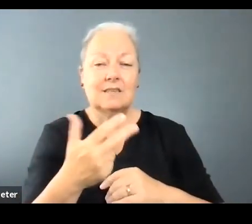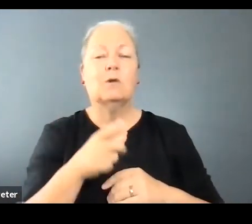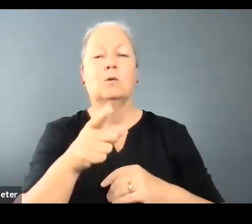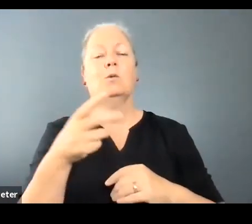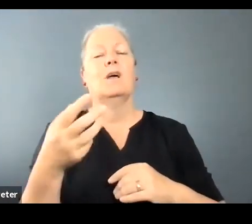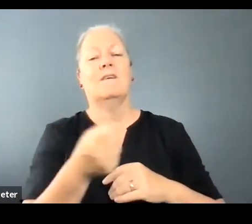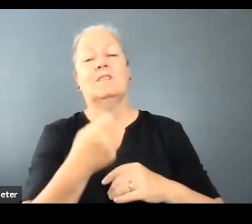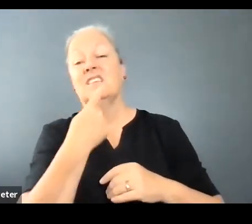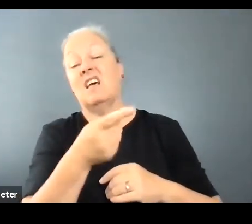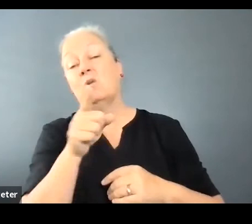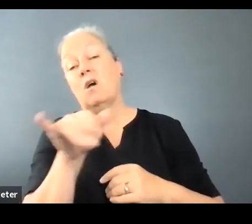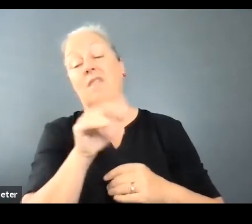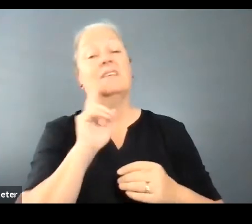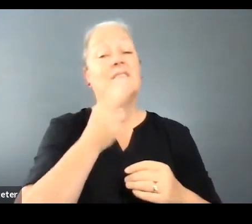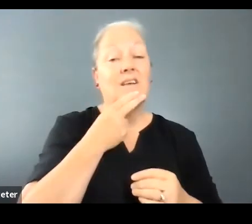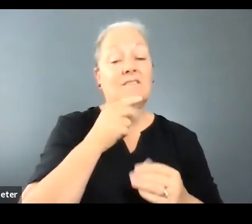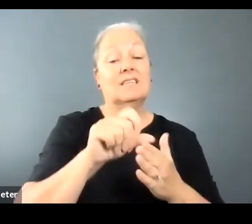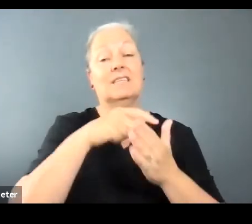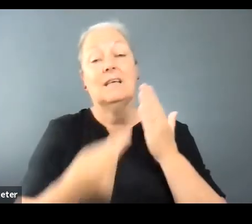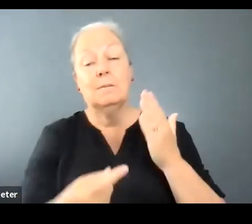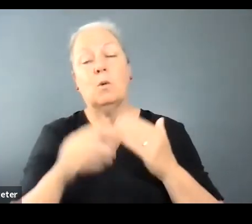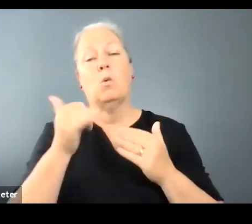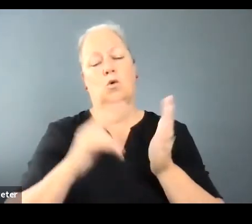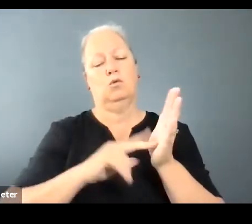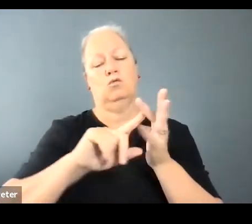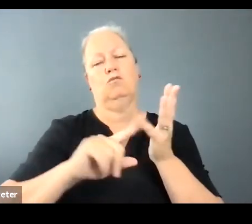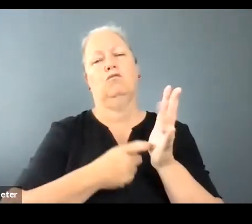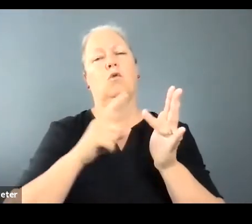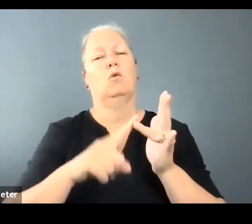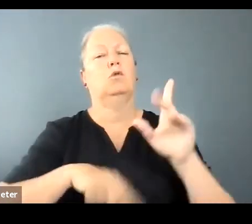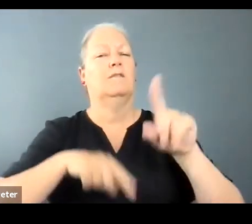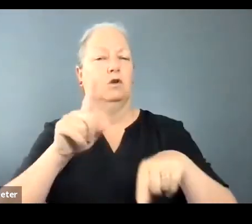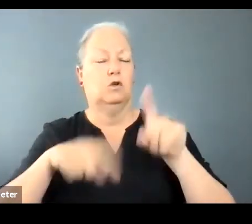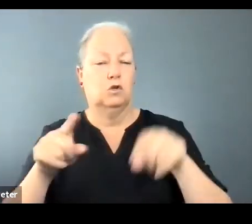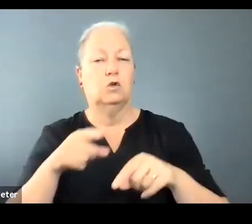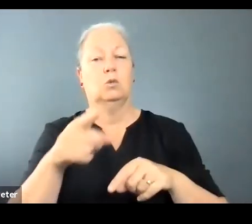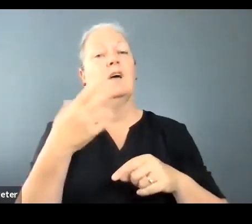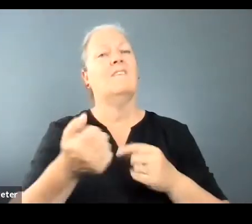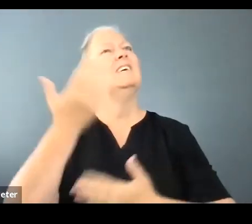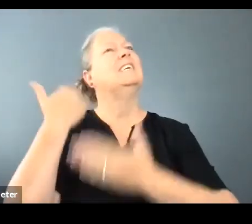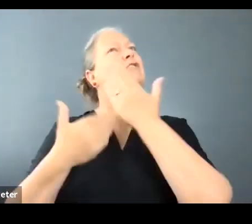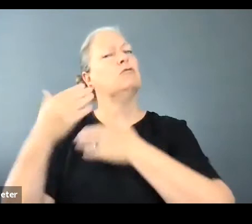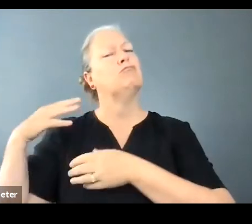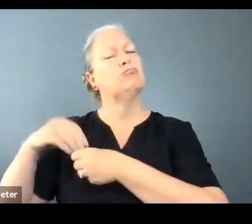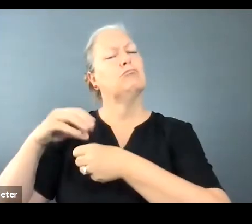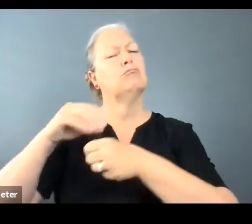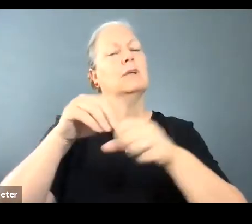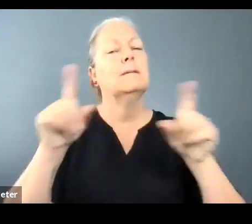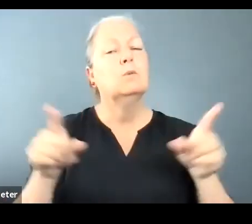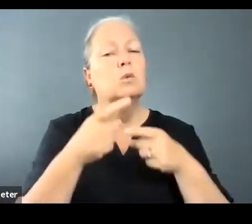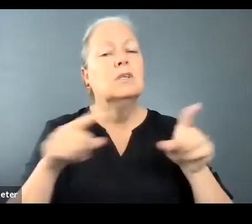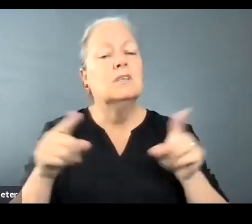Deaf, Disabled or neurodiverse, and have a history of working in music. This could be as a musician